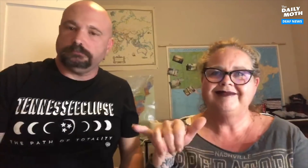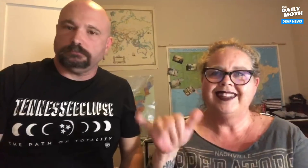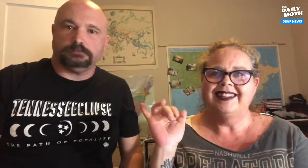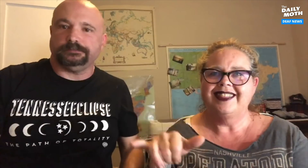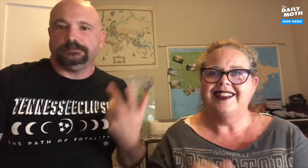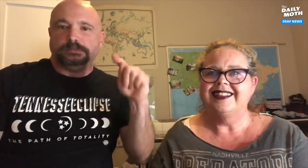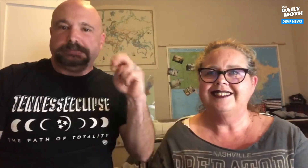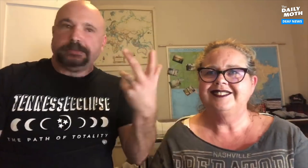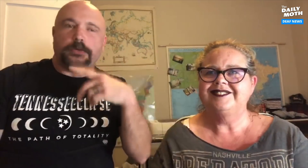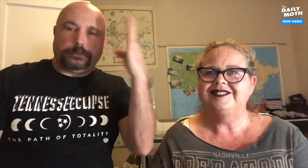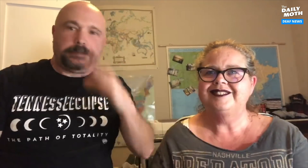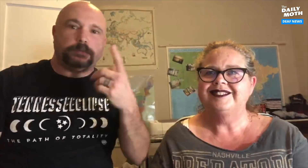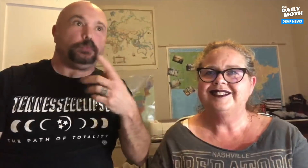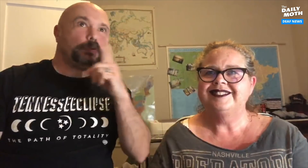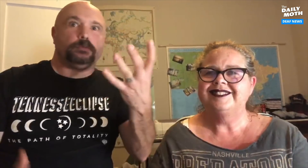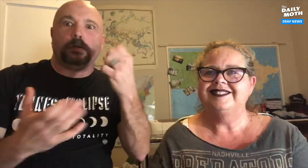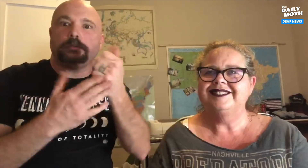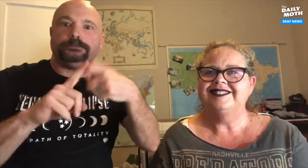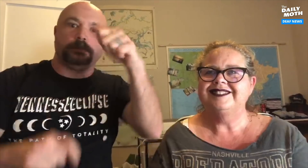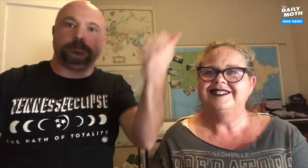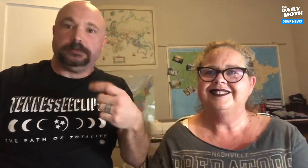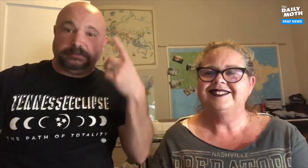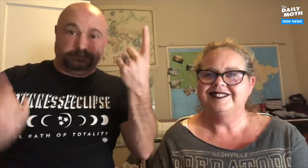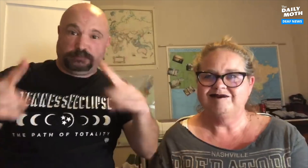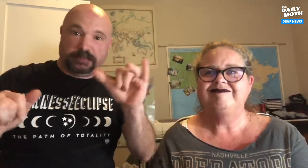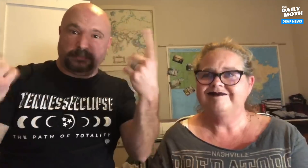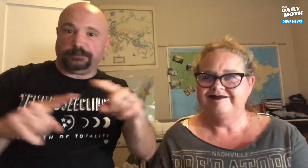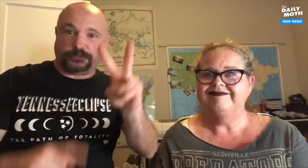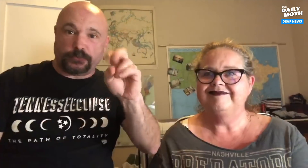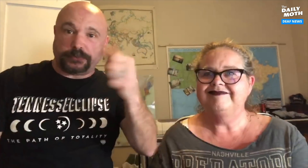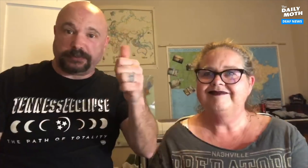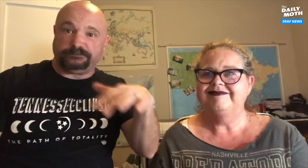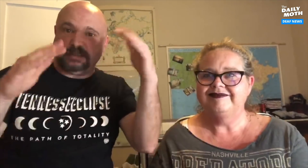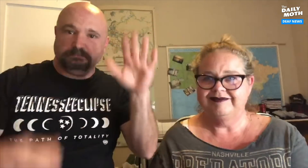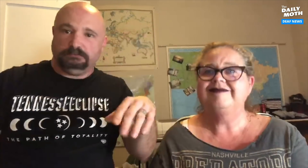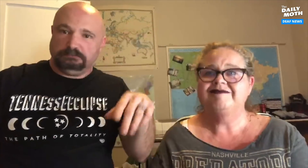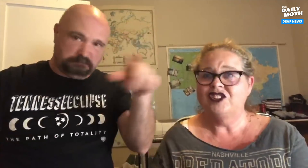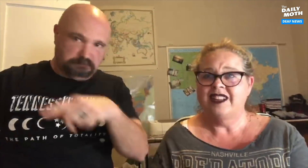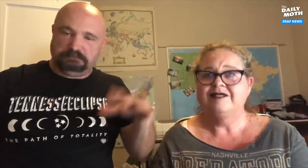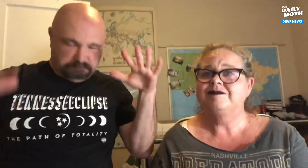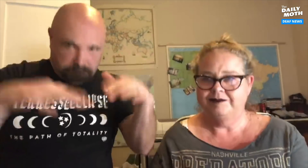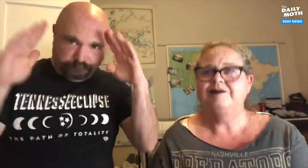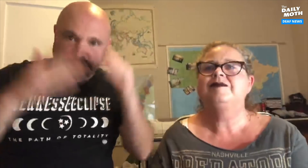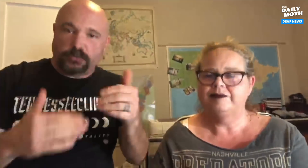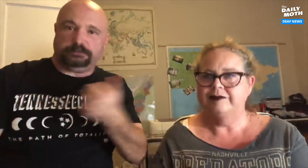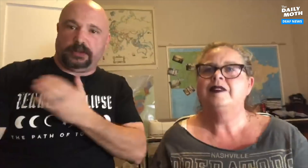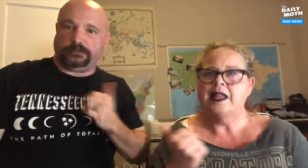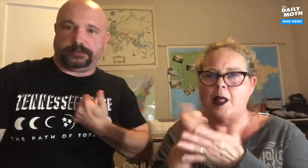That. Tennessee never really asks for help from others. The same thing happened during the 2010 floods. We can take care of ourselves.